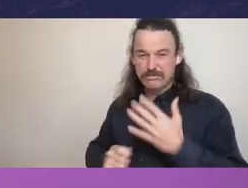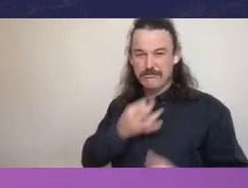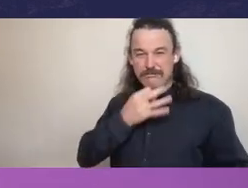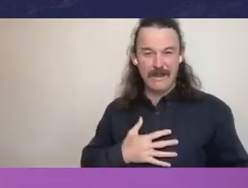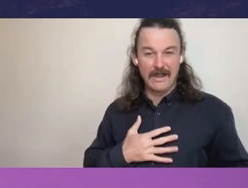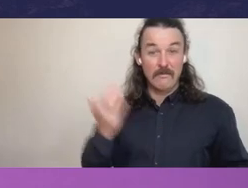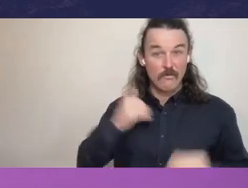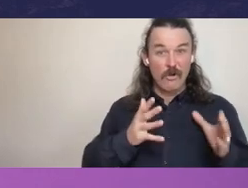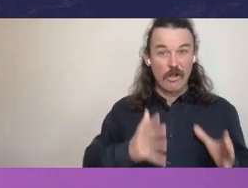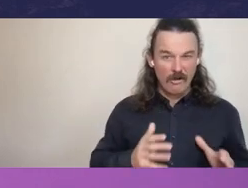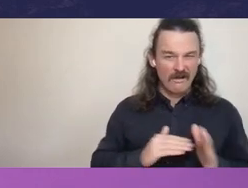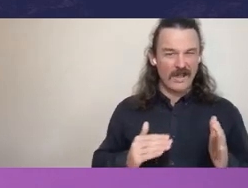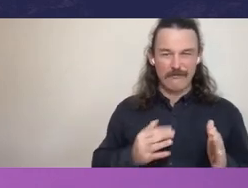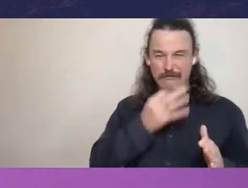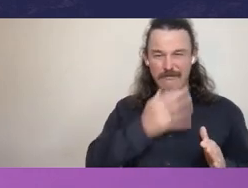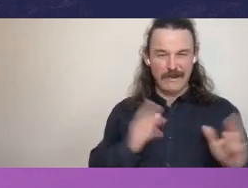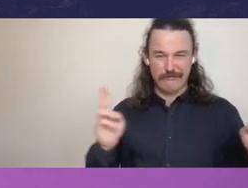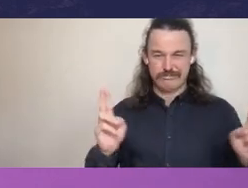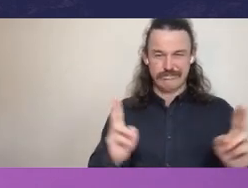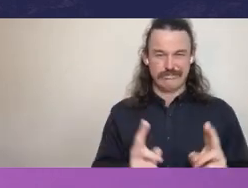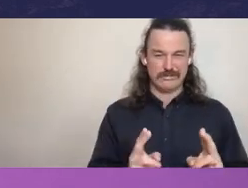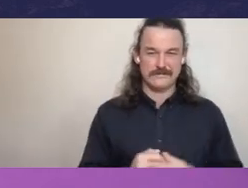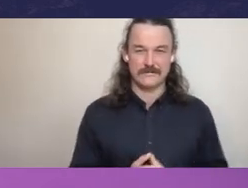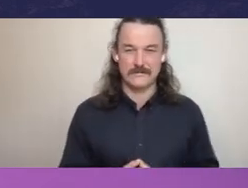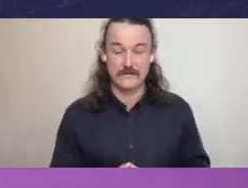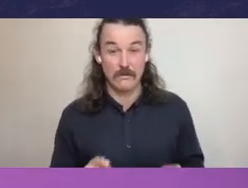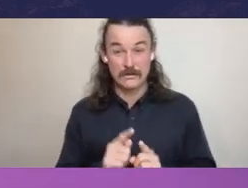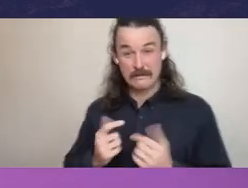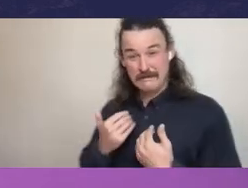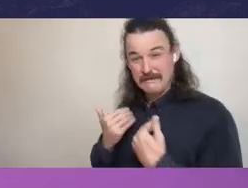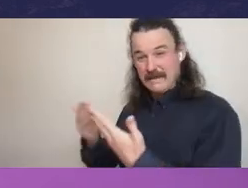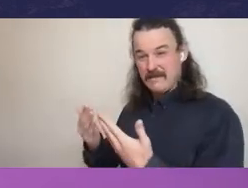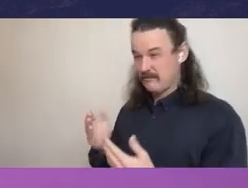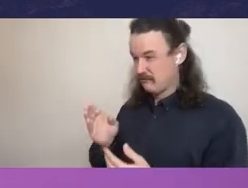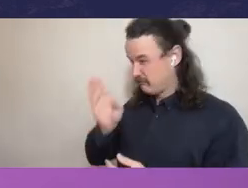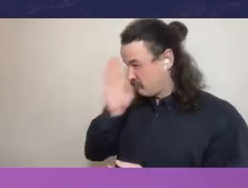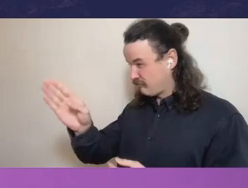on the reticence to give frank, fearless, independent advice. A good example of that